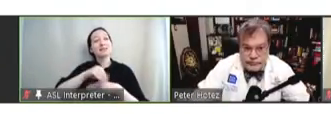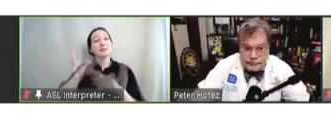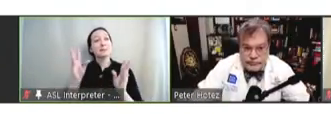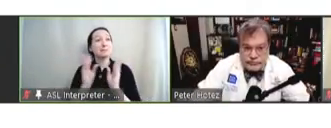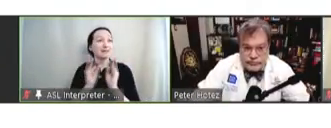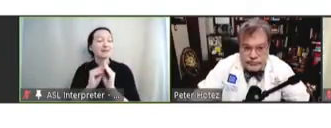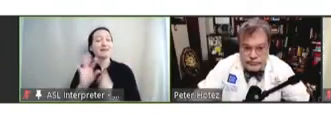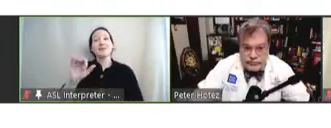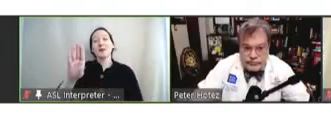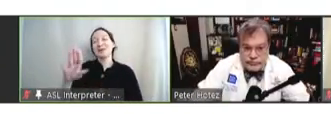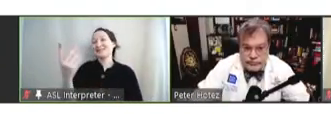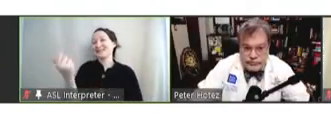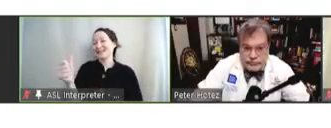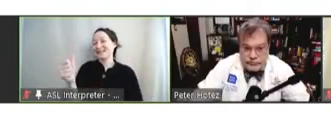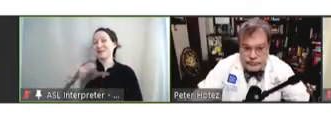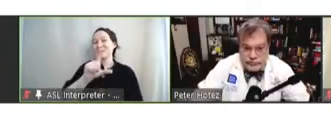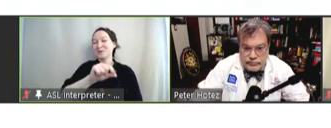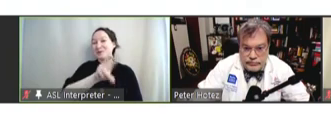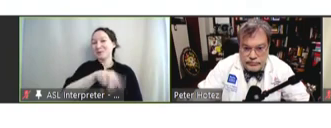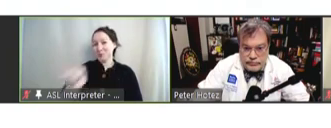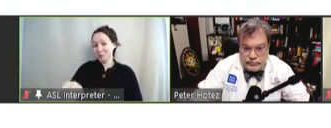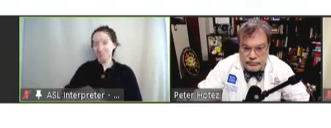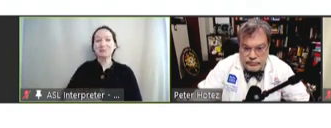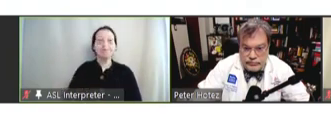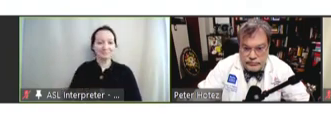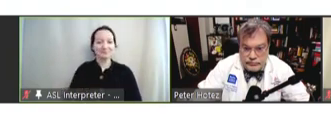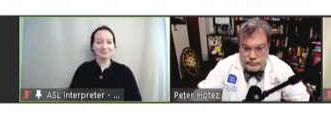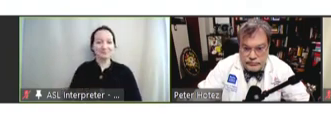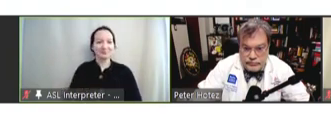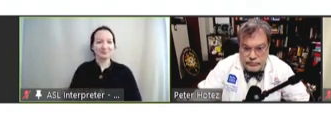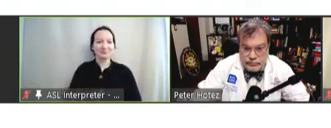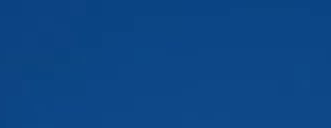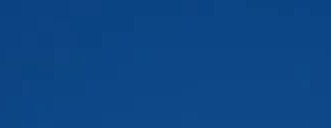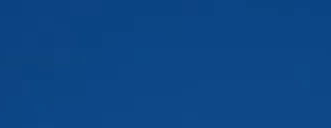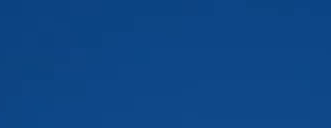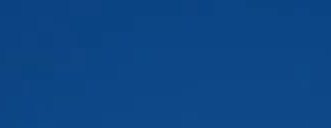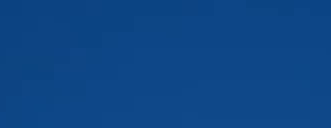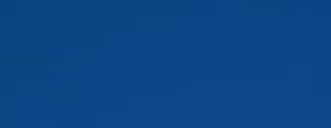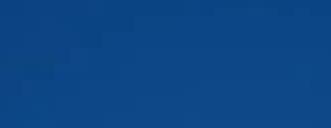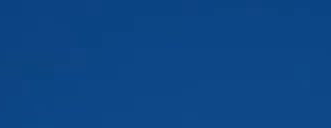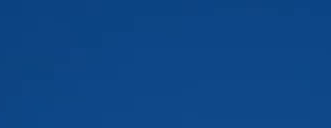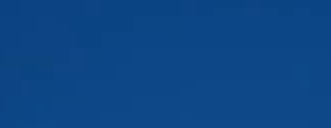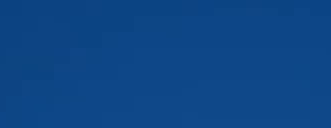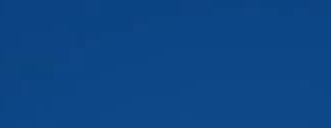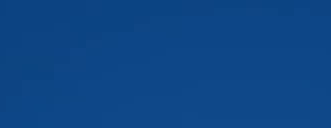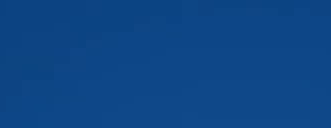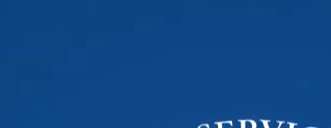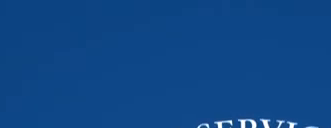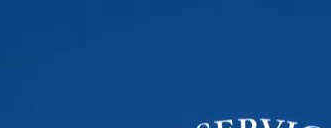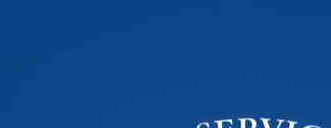Female Speaker: